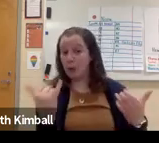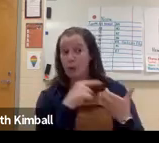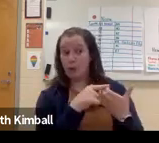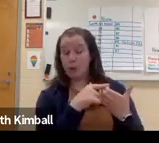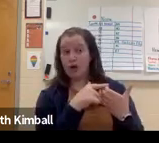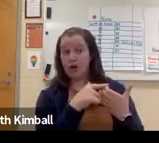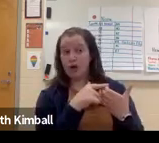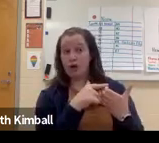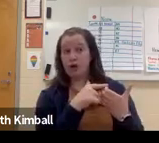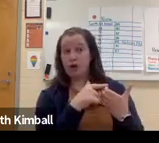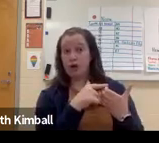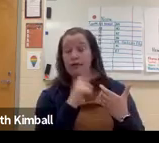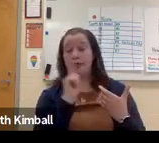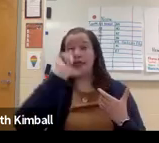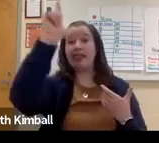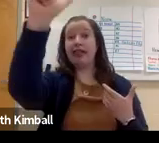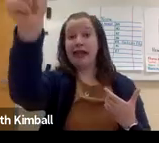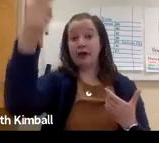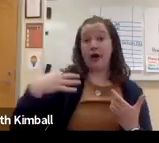it doesn't mean that no one can see it.